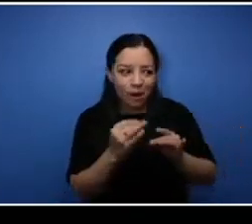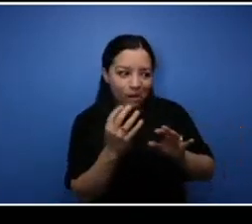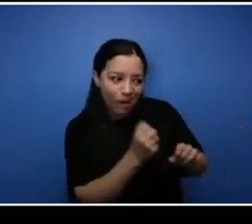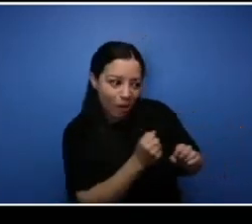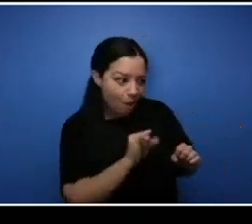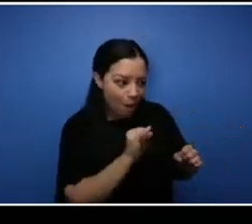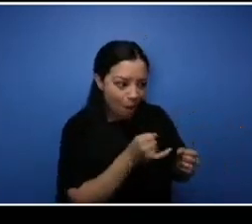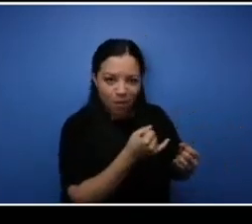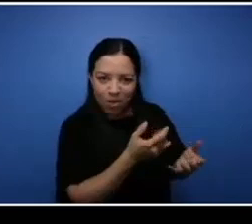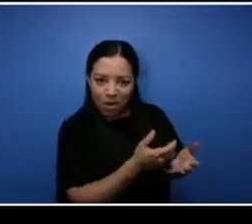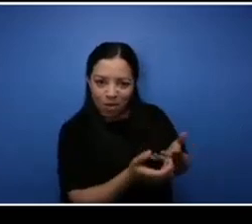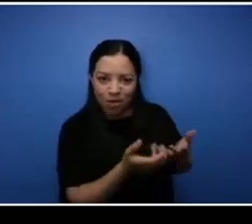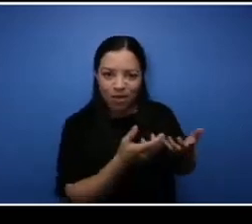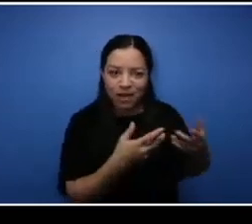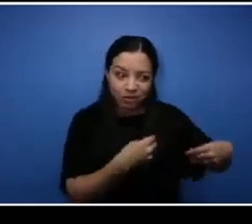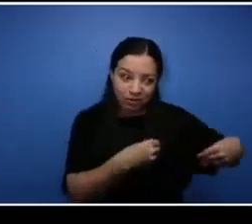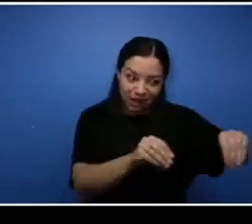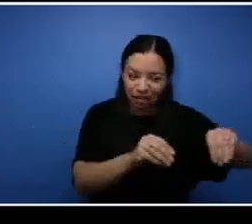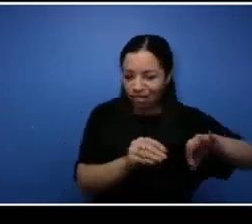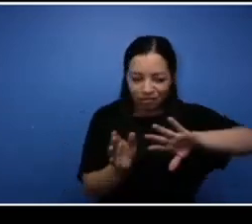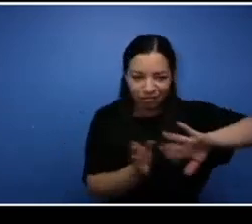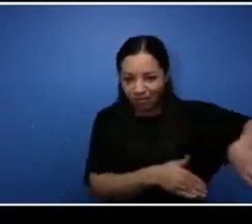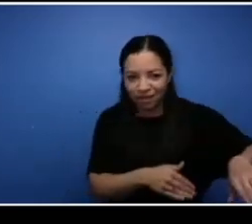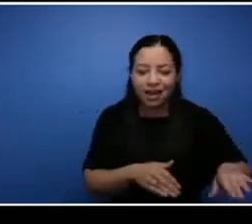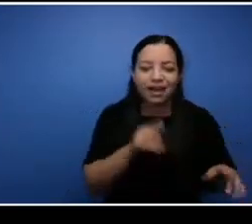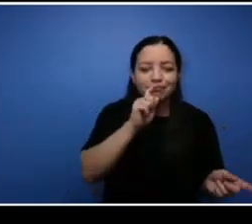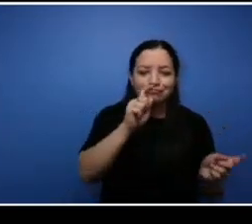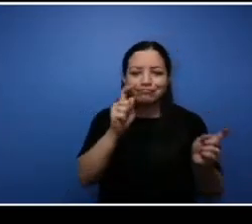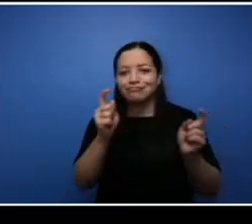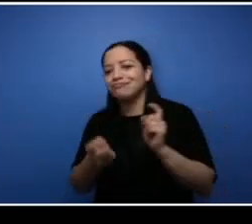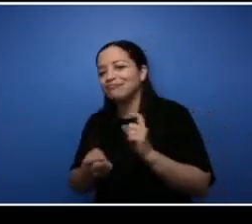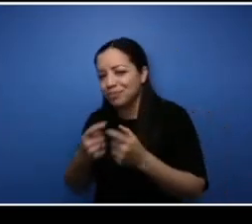those items and then kind of refocus and restart to get the items that people really really